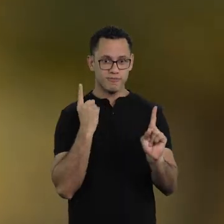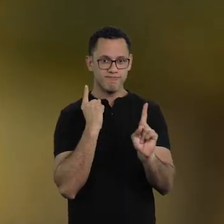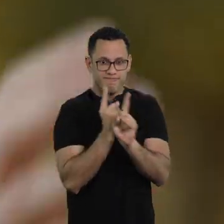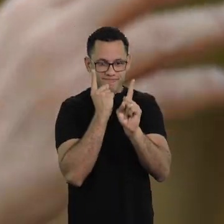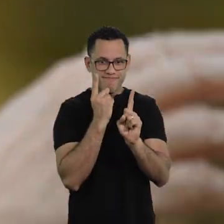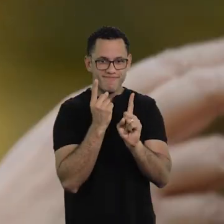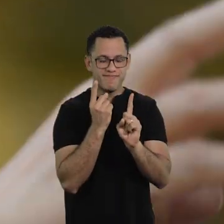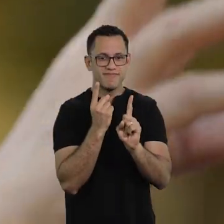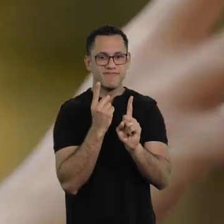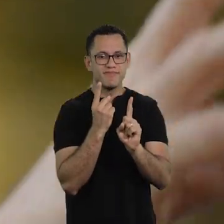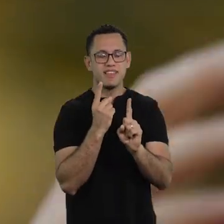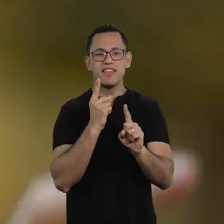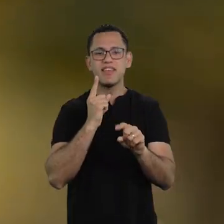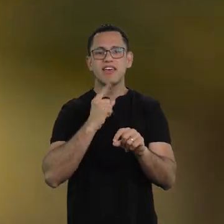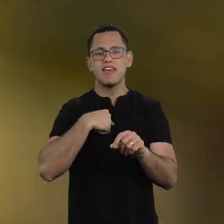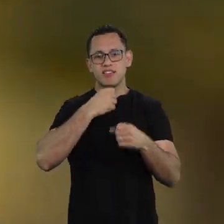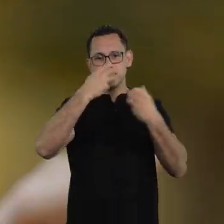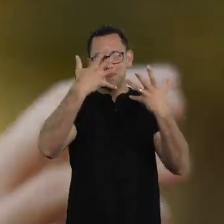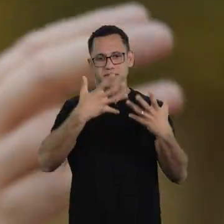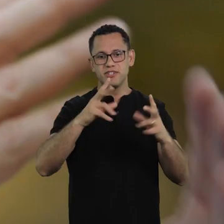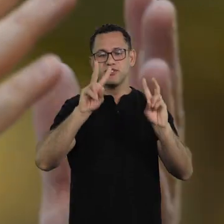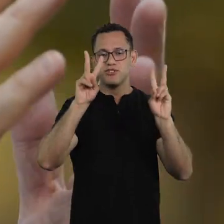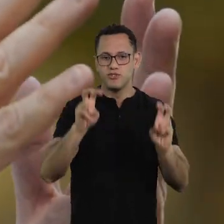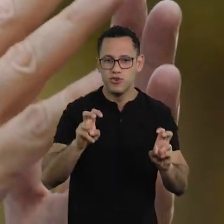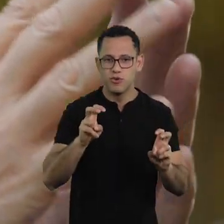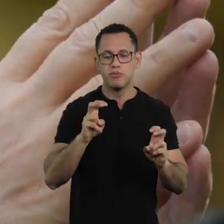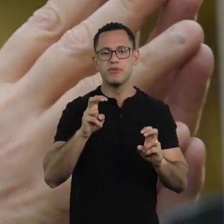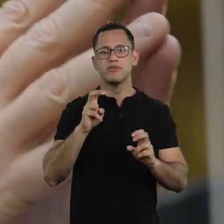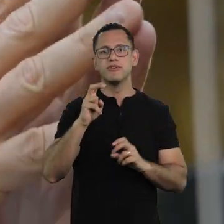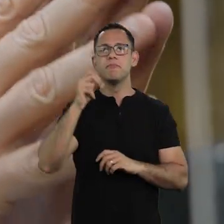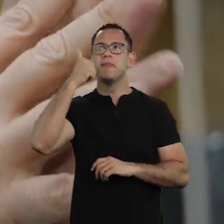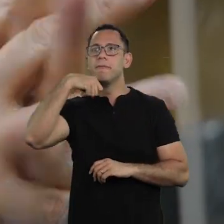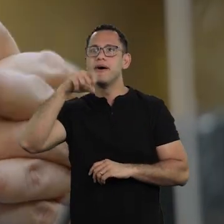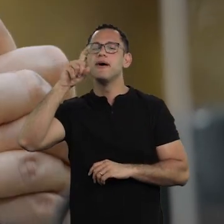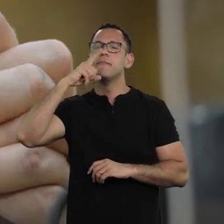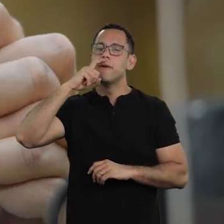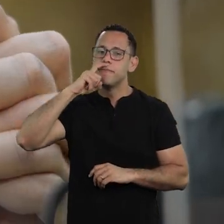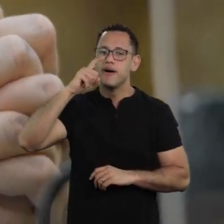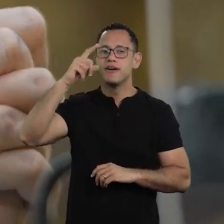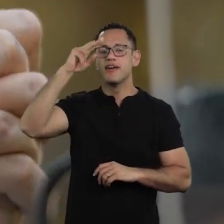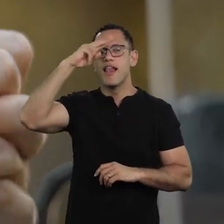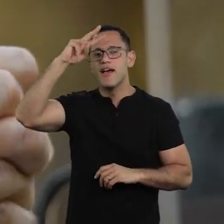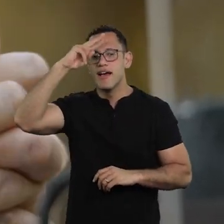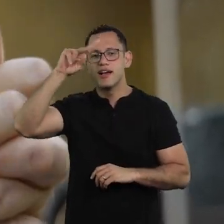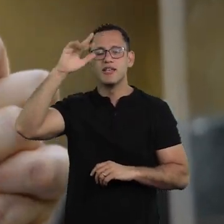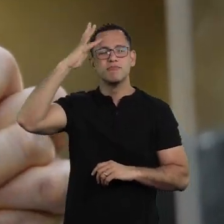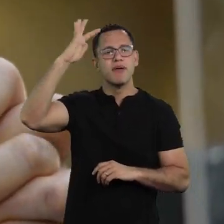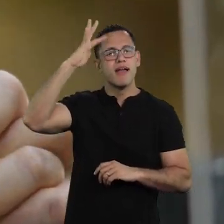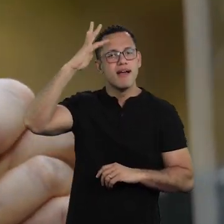When we met, I talked about remembering the mother, the father,